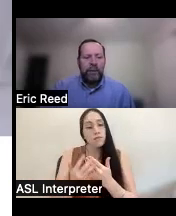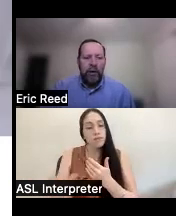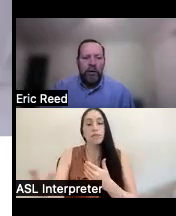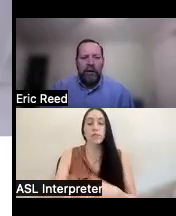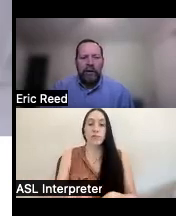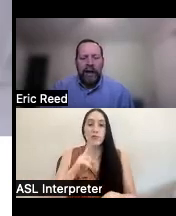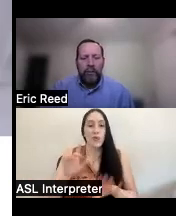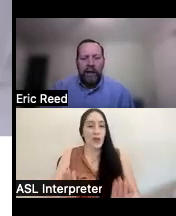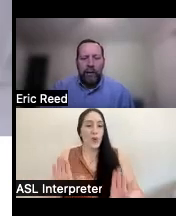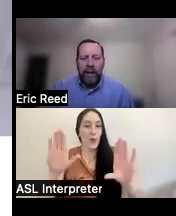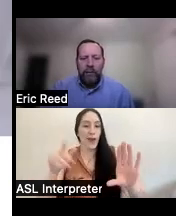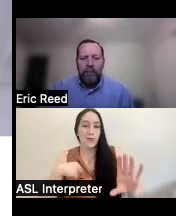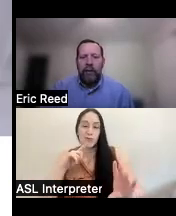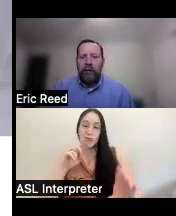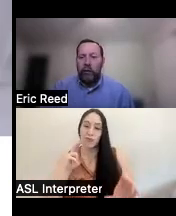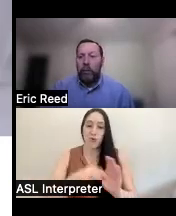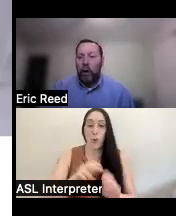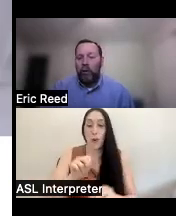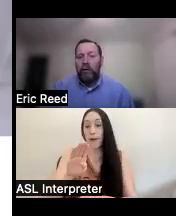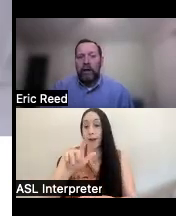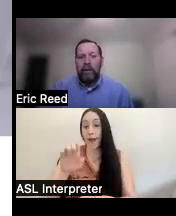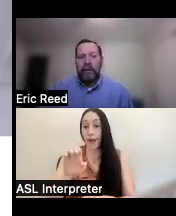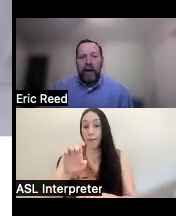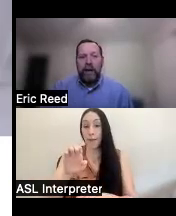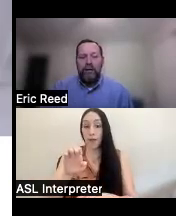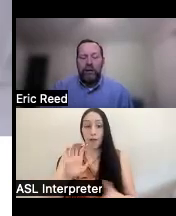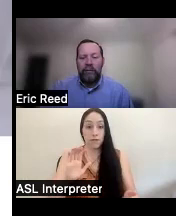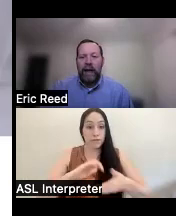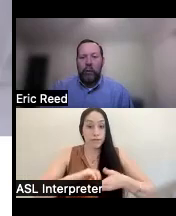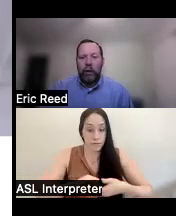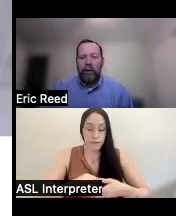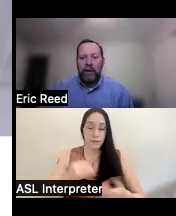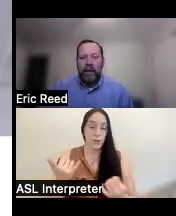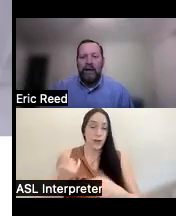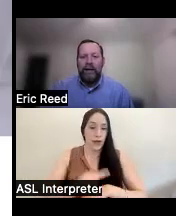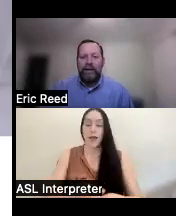a partner and collaborating with them through the poll as John mentioned we have a lot of work uh to